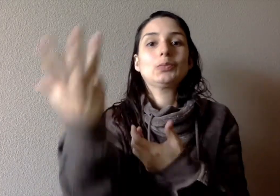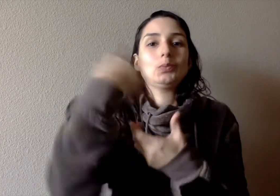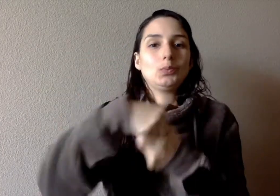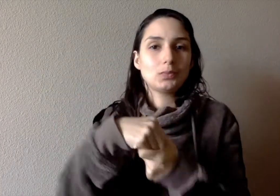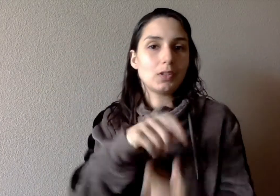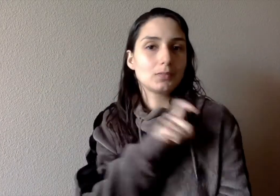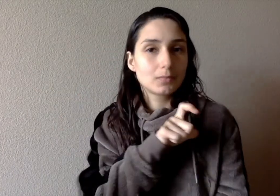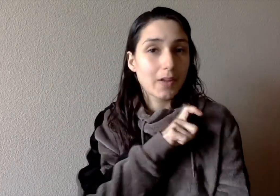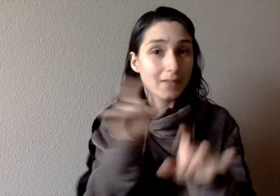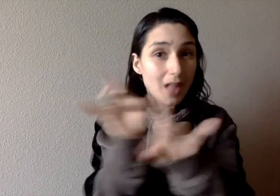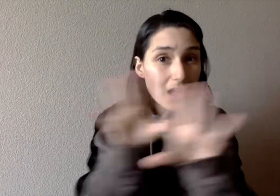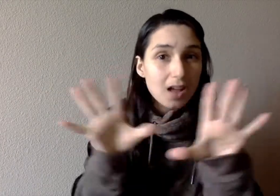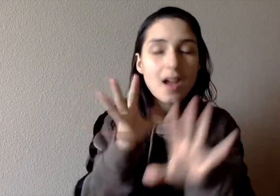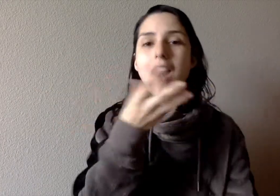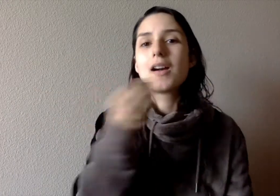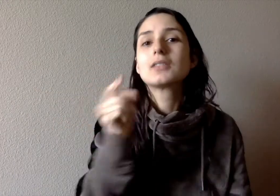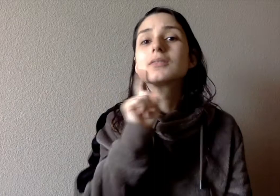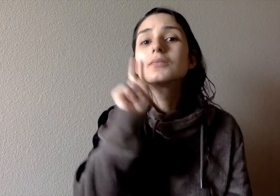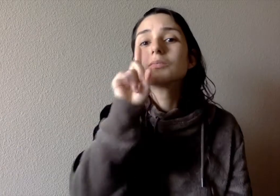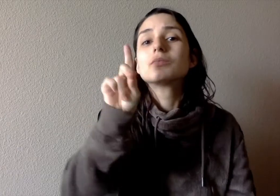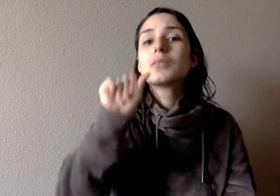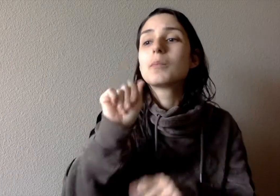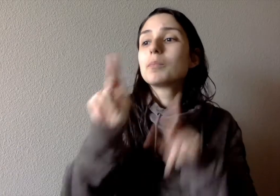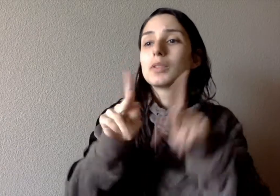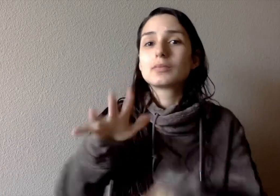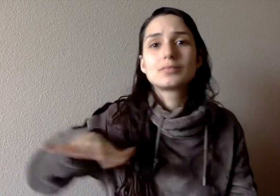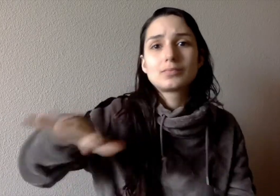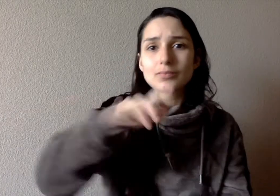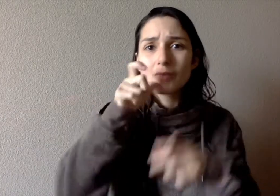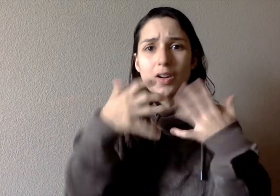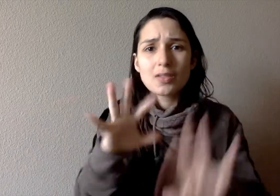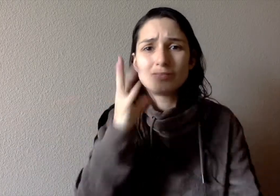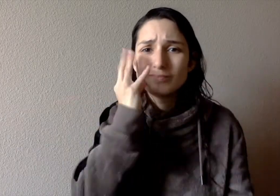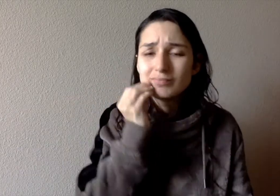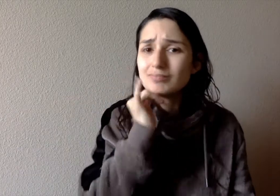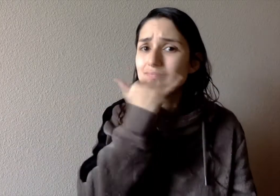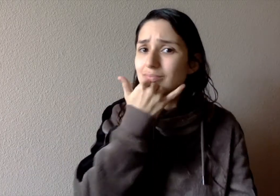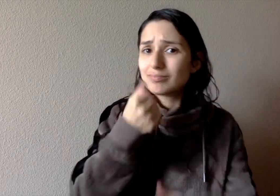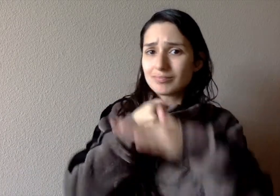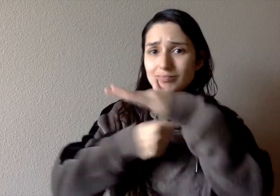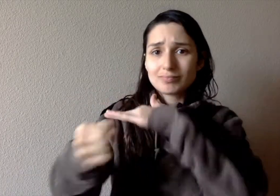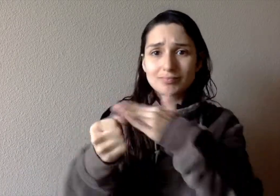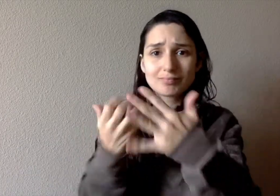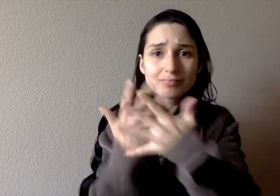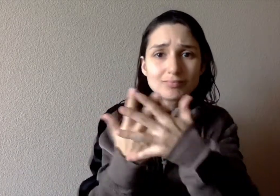including on police violence, wrongful convictions of deaf/disabled people,